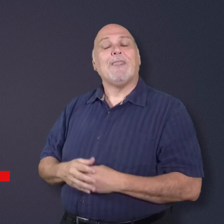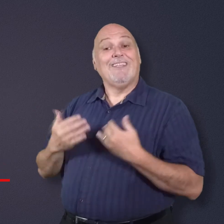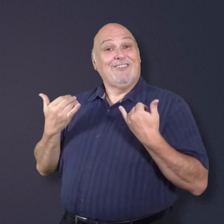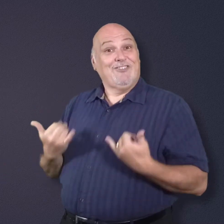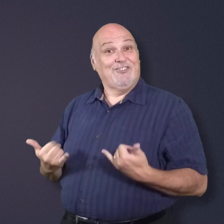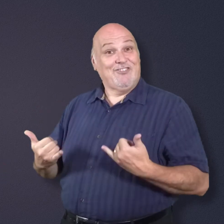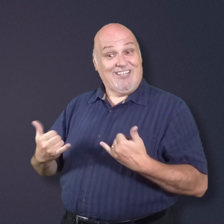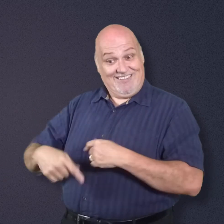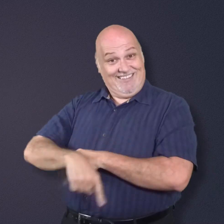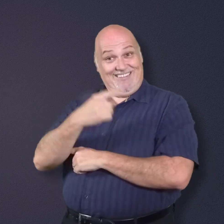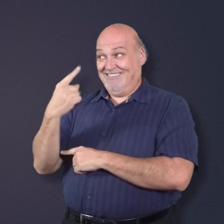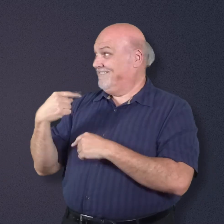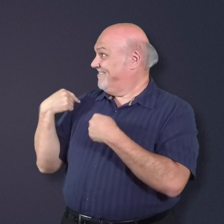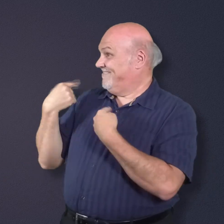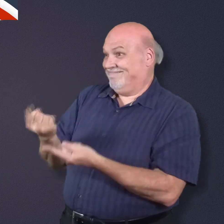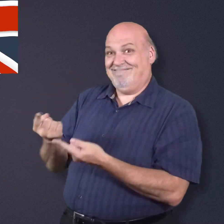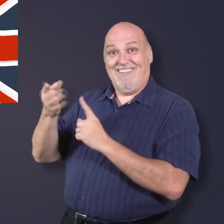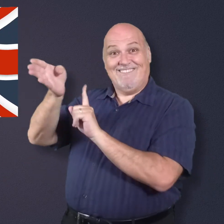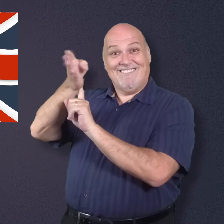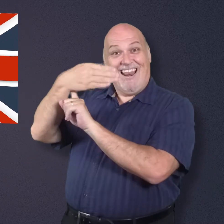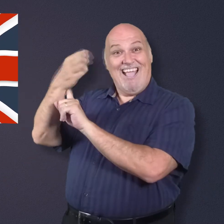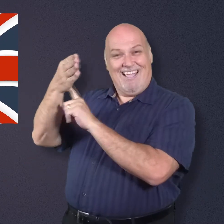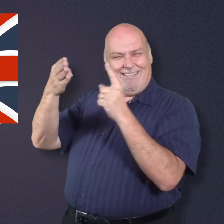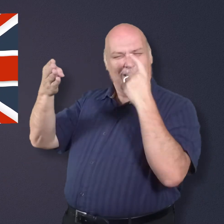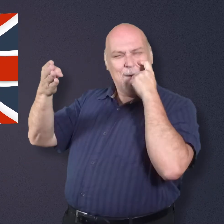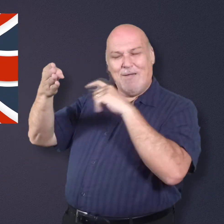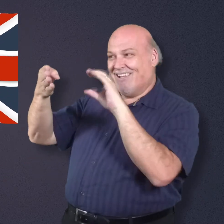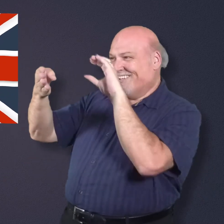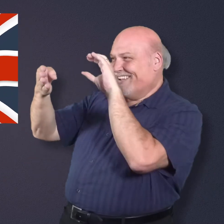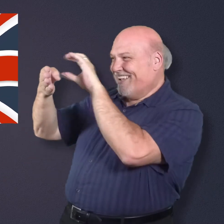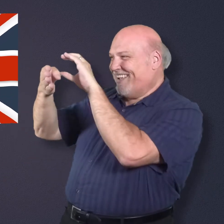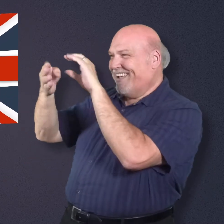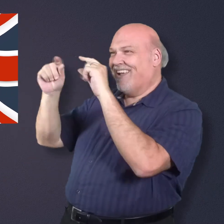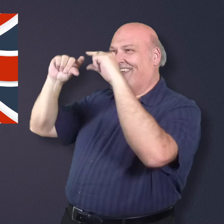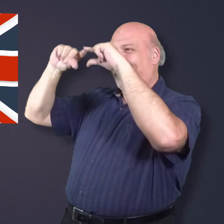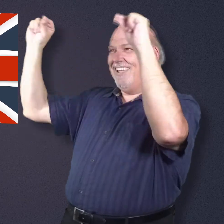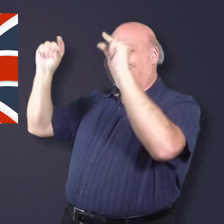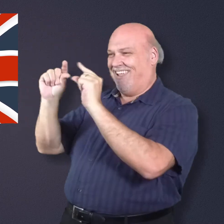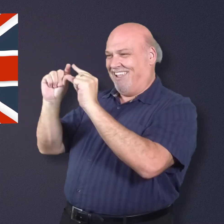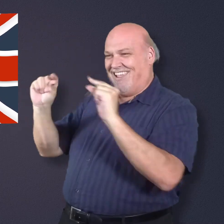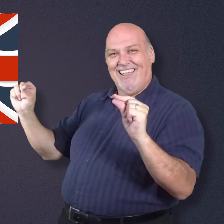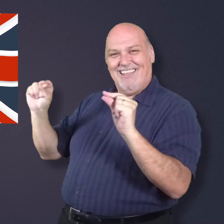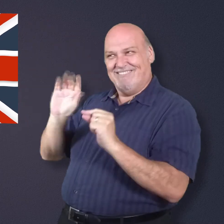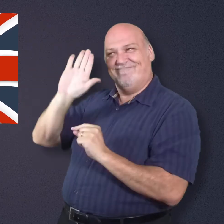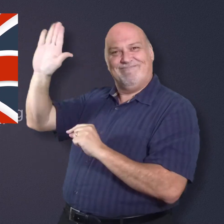Today, you will notice we use the British flag.